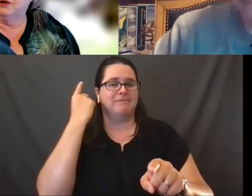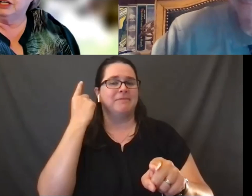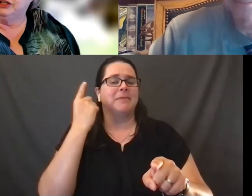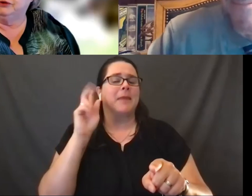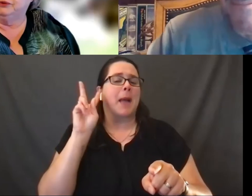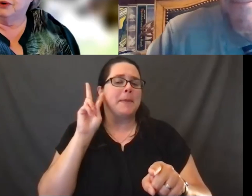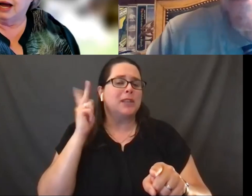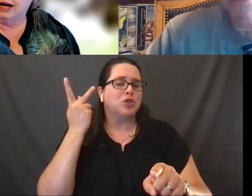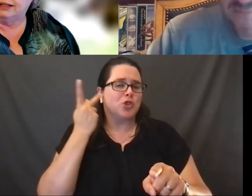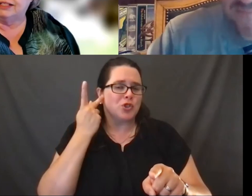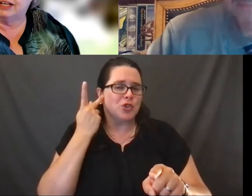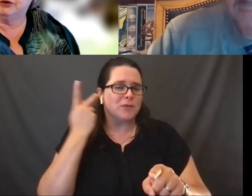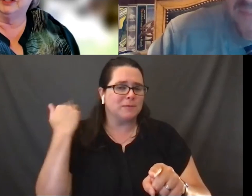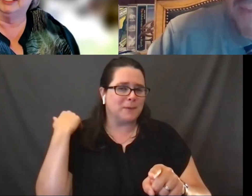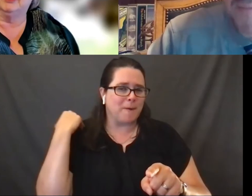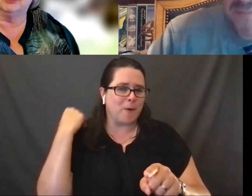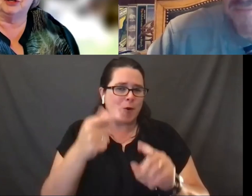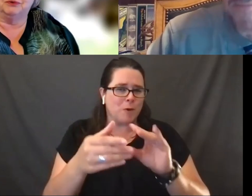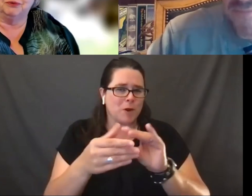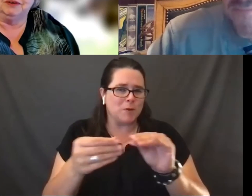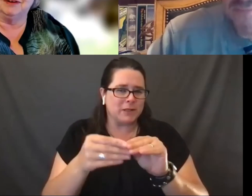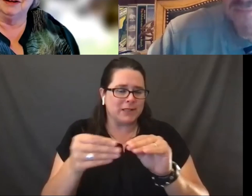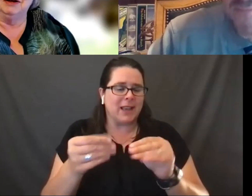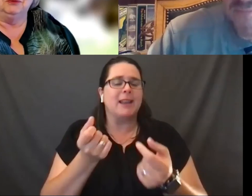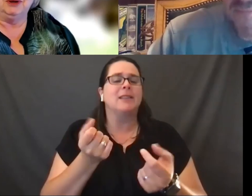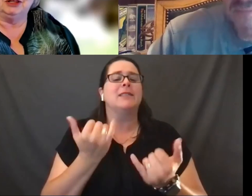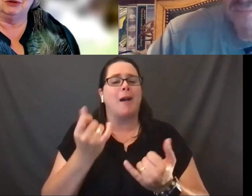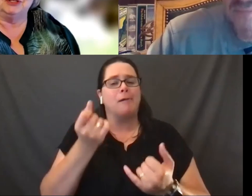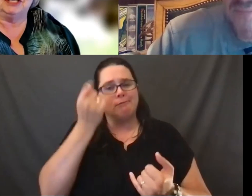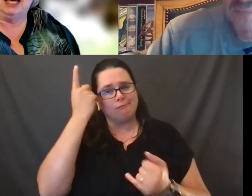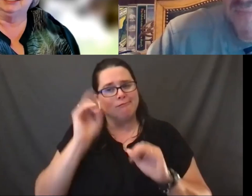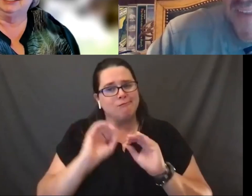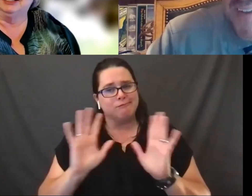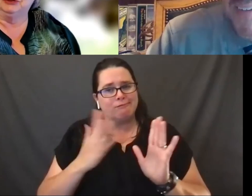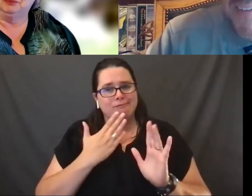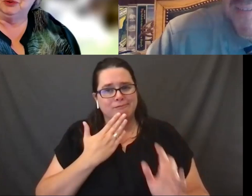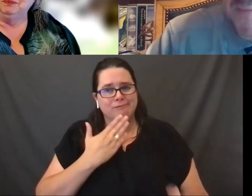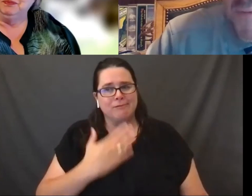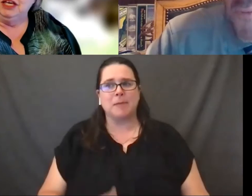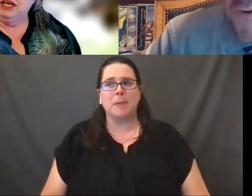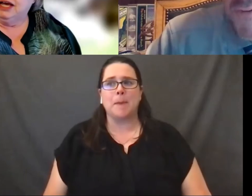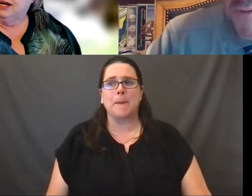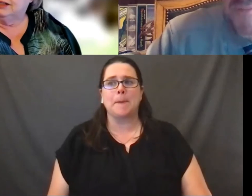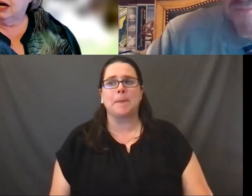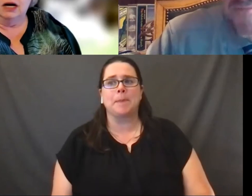what you had said earlier. So we closed that little loop. Wonderful.